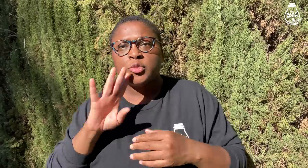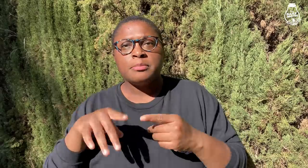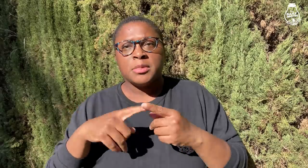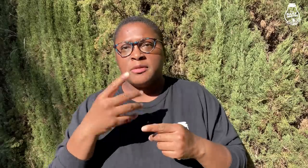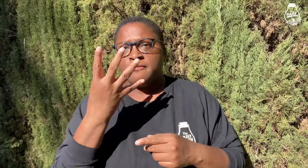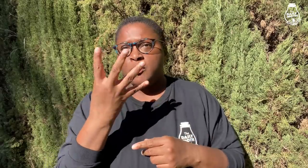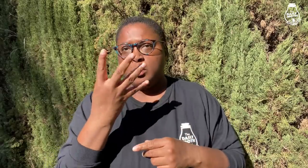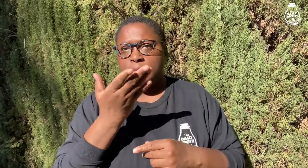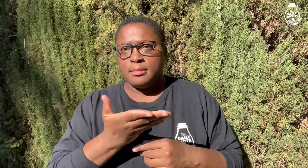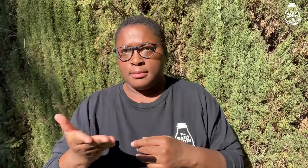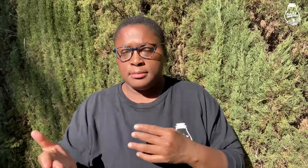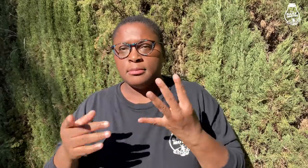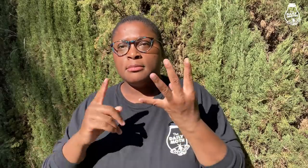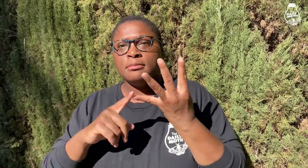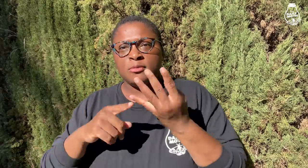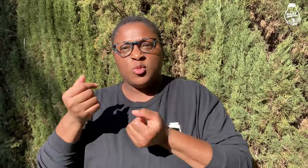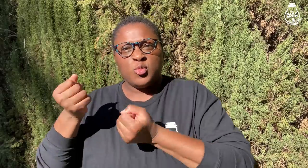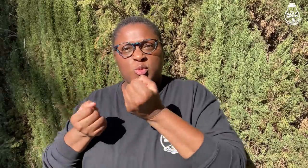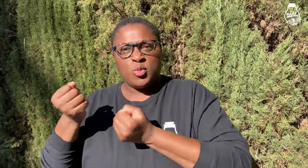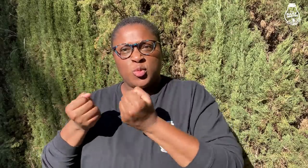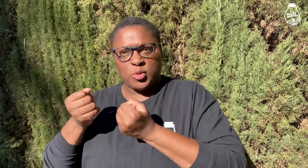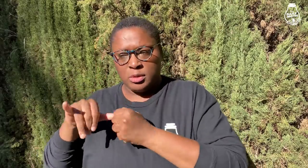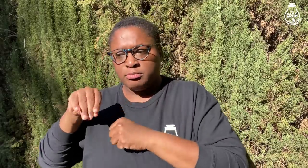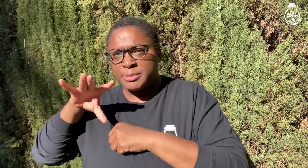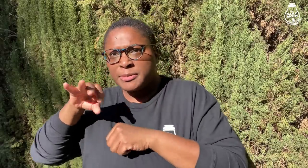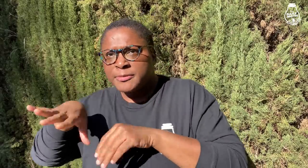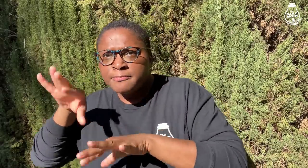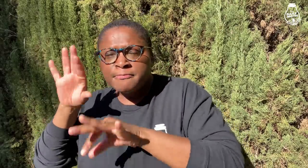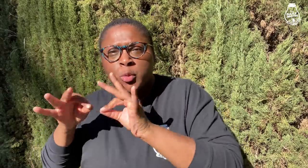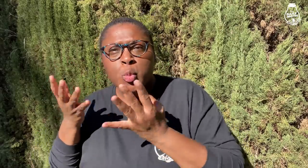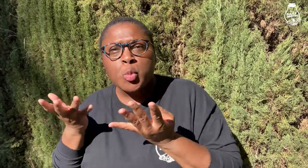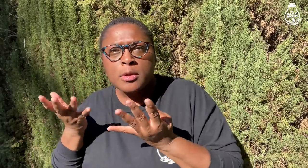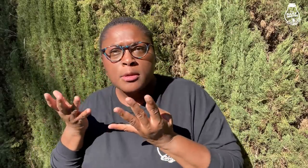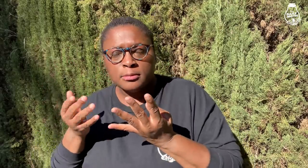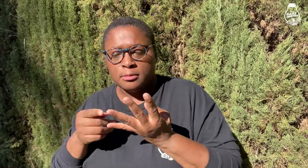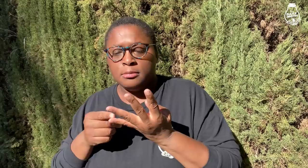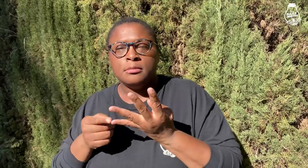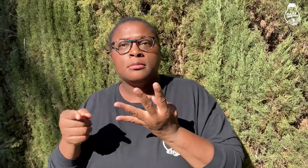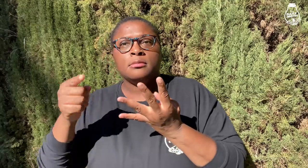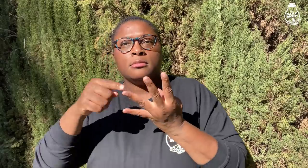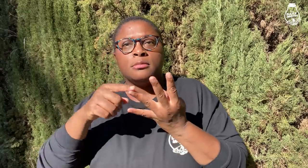She talked about four things: what was found in Grant’s vehicle; things found in